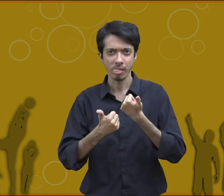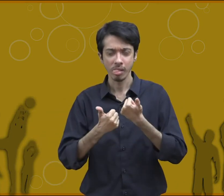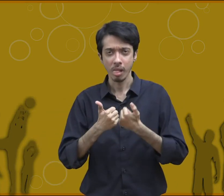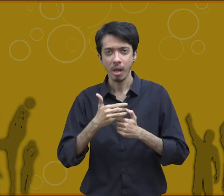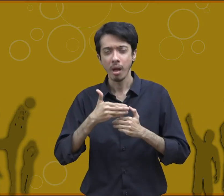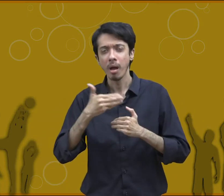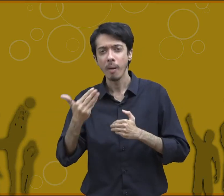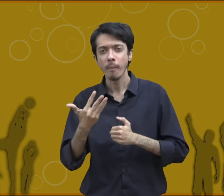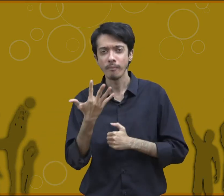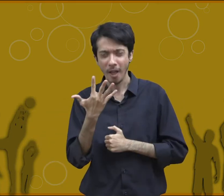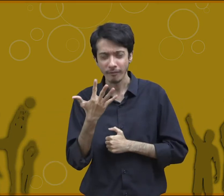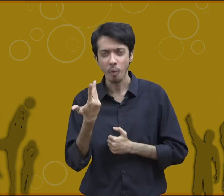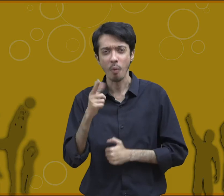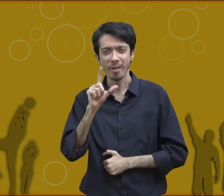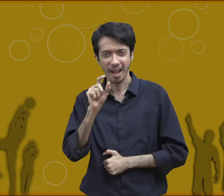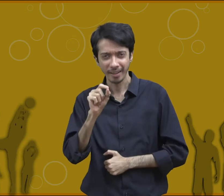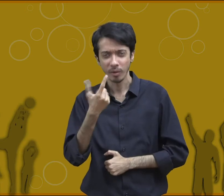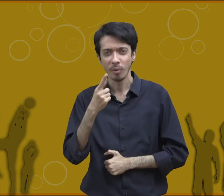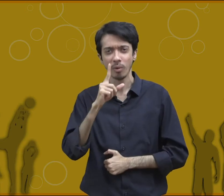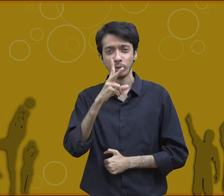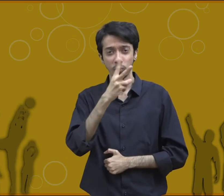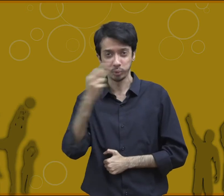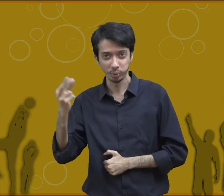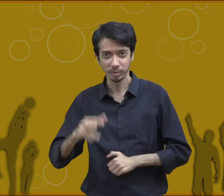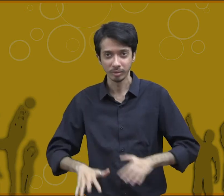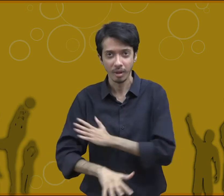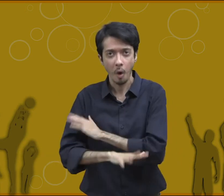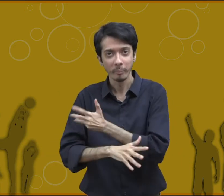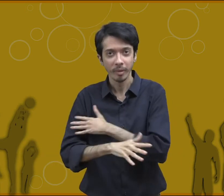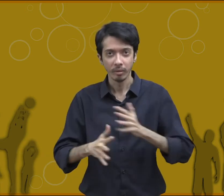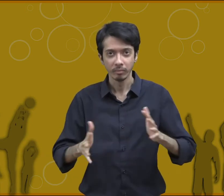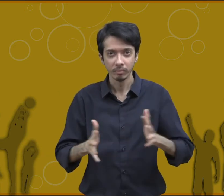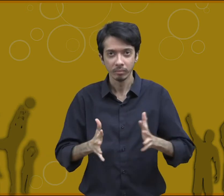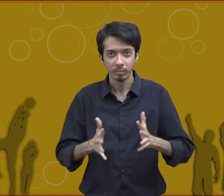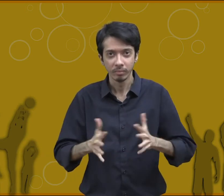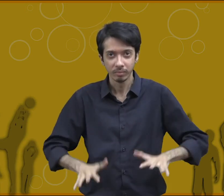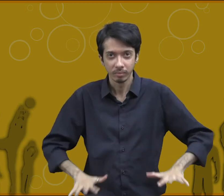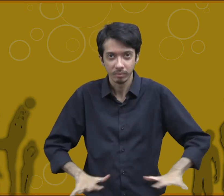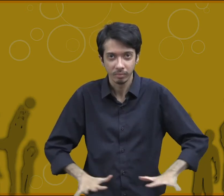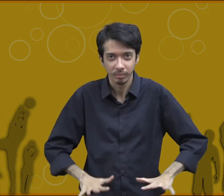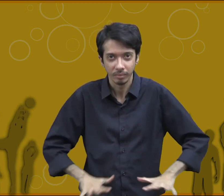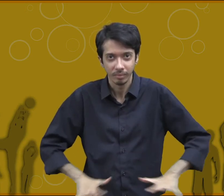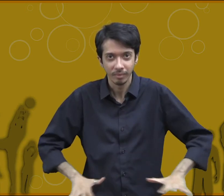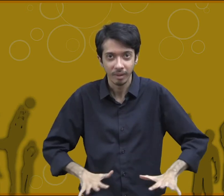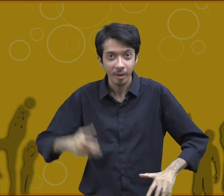and we can make it look easy but the next 10 or 200 push-ups our arm starts shaking